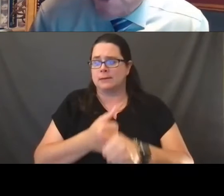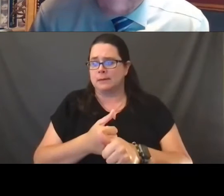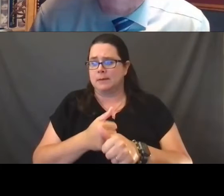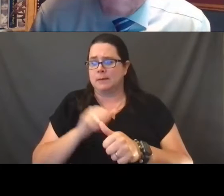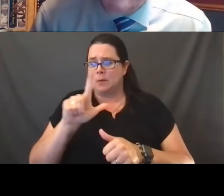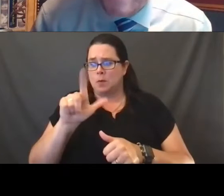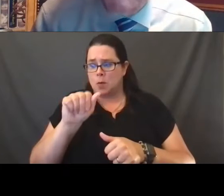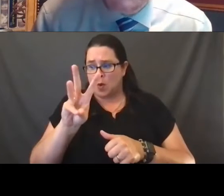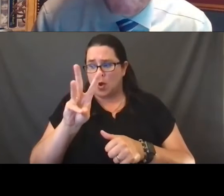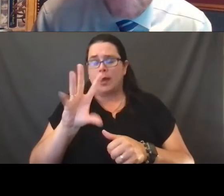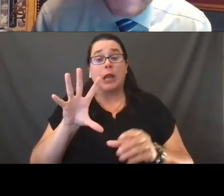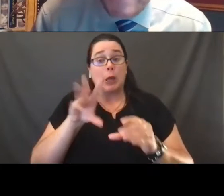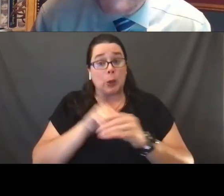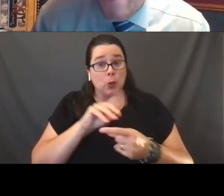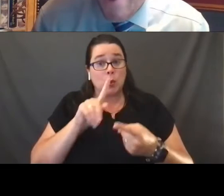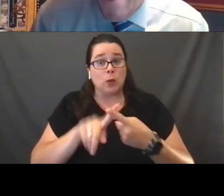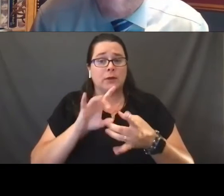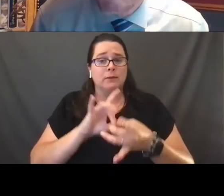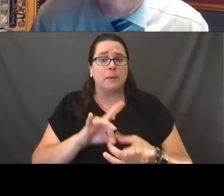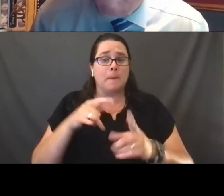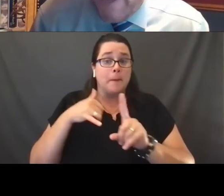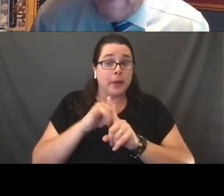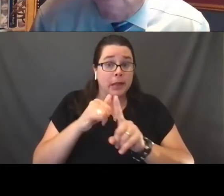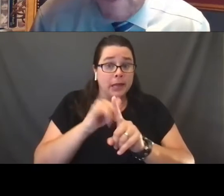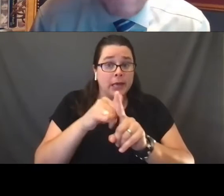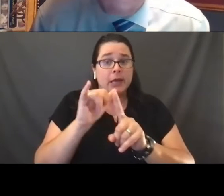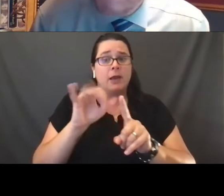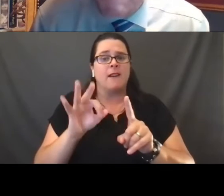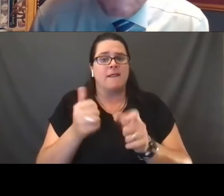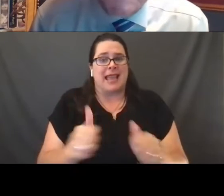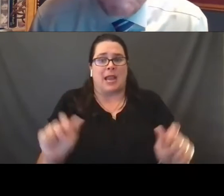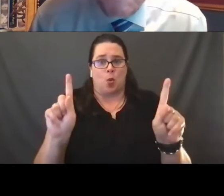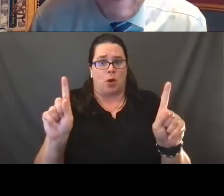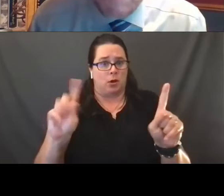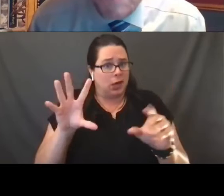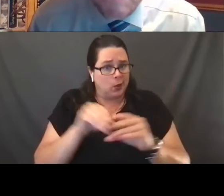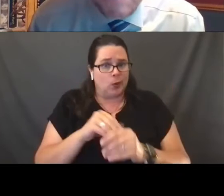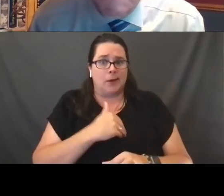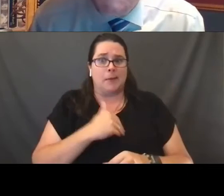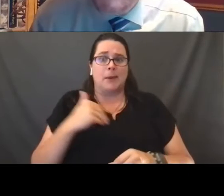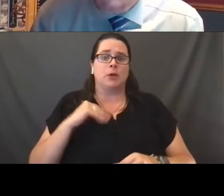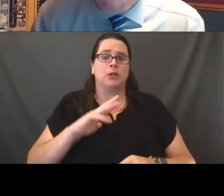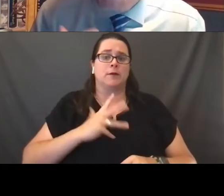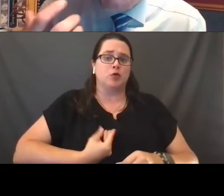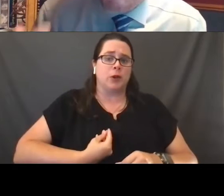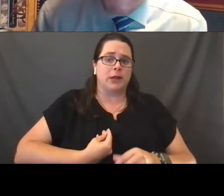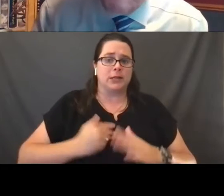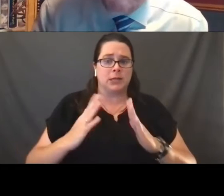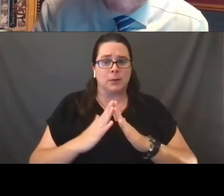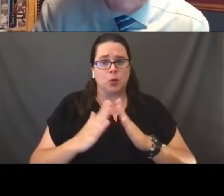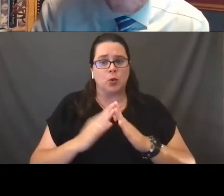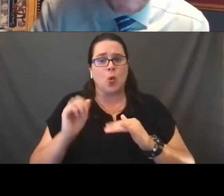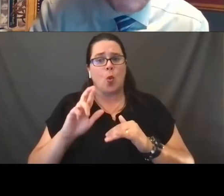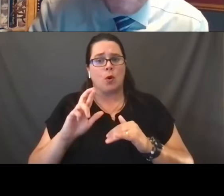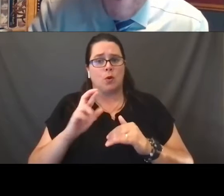including when it comes to bullying of anyone, including members of the transgender community who are part of our schools.